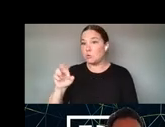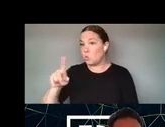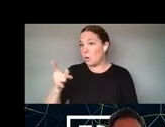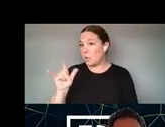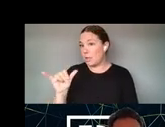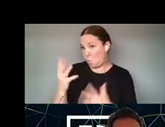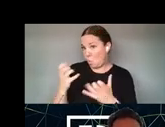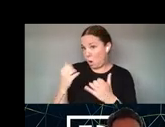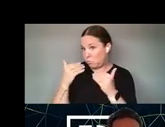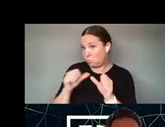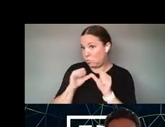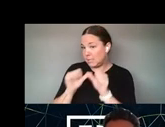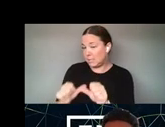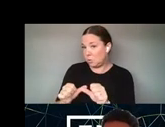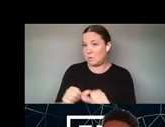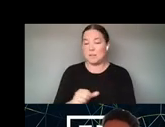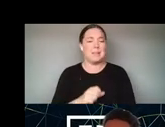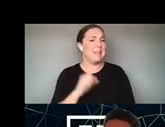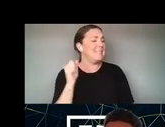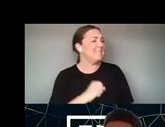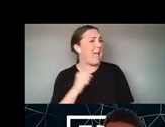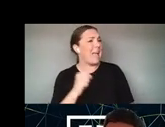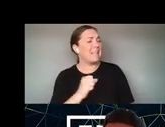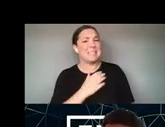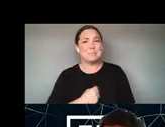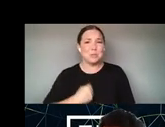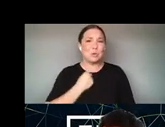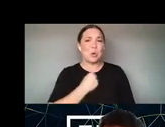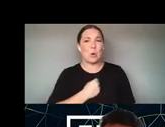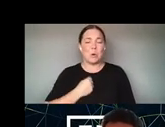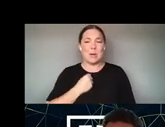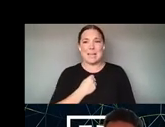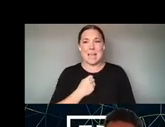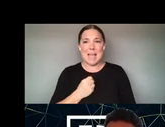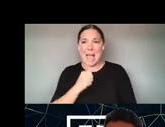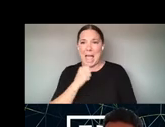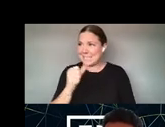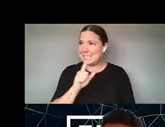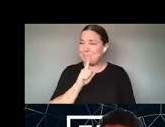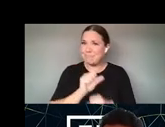YES AND OH MY GOODNESS I'M SO SORRY. I DID NOT ACTUALLY DESCRIBE I AM A BROWN-SKINNED